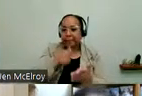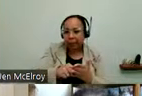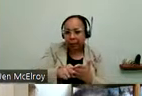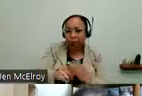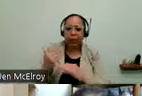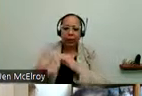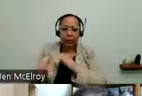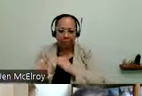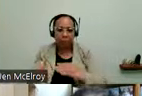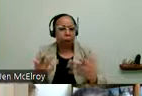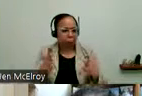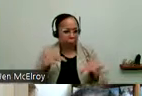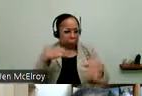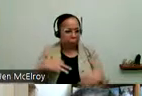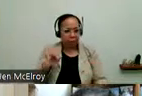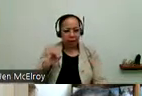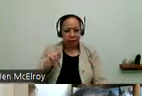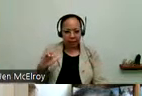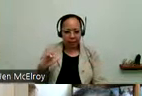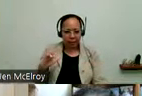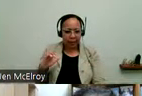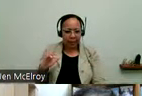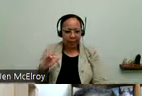I shared about ITAC phones. So some other announcements before I